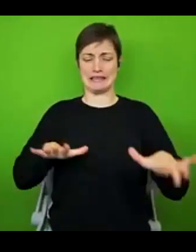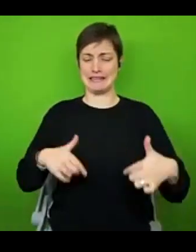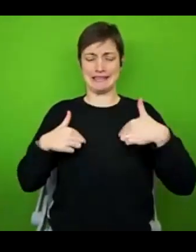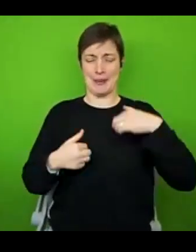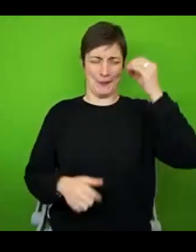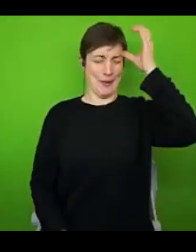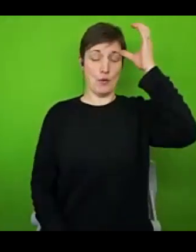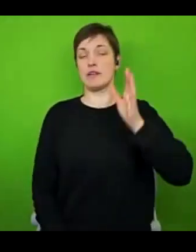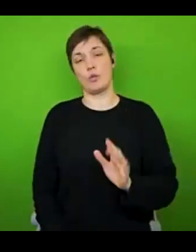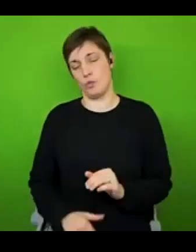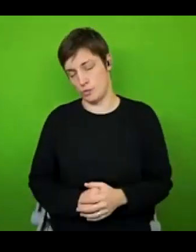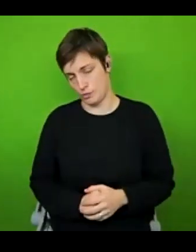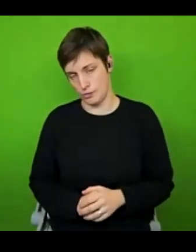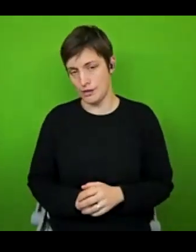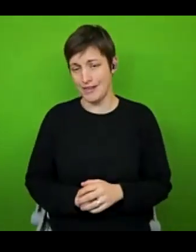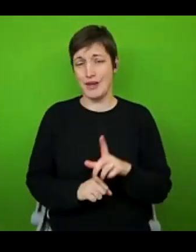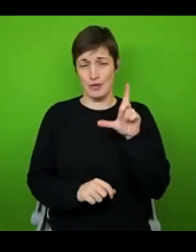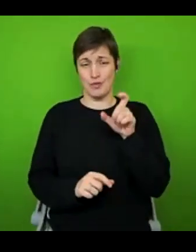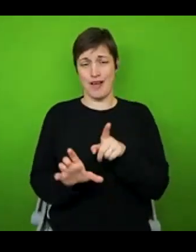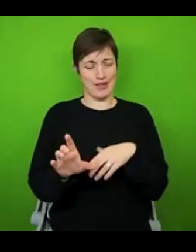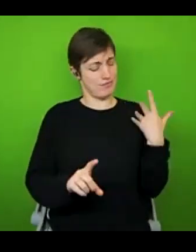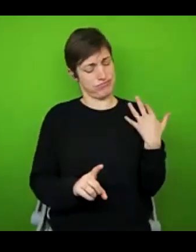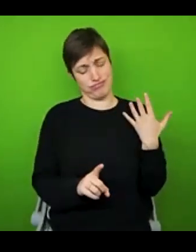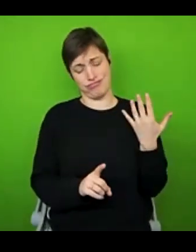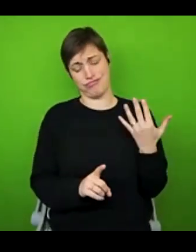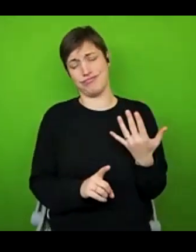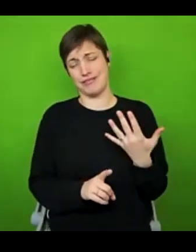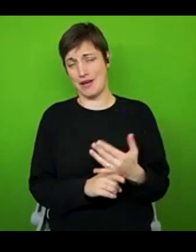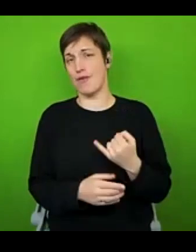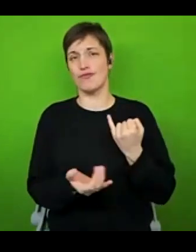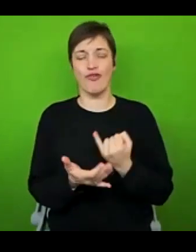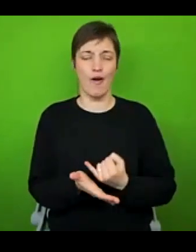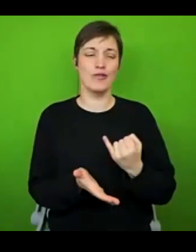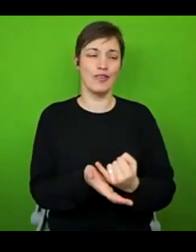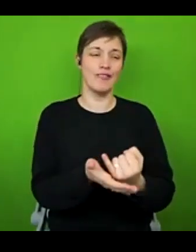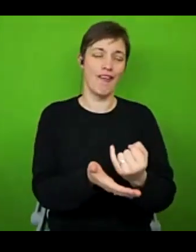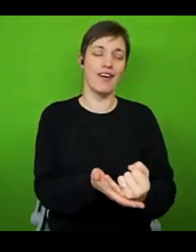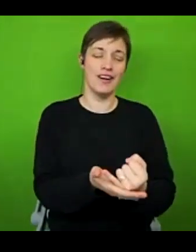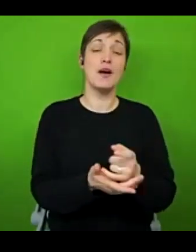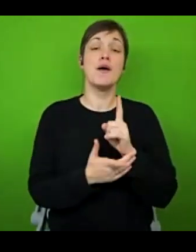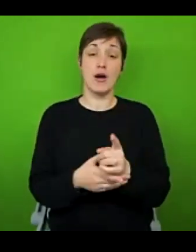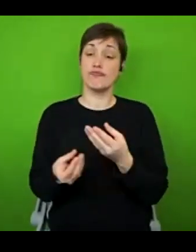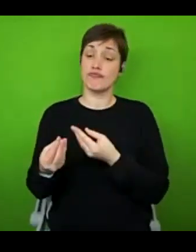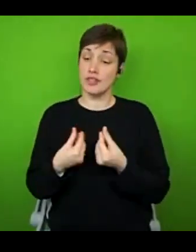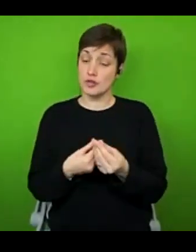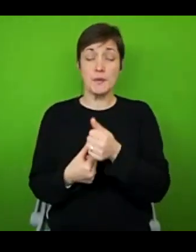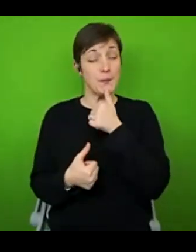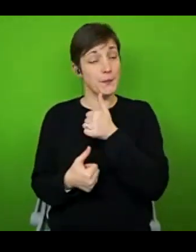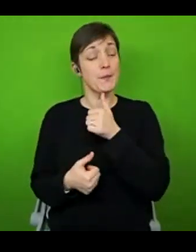12 years in, there are still so many times where I managed to get it wrong. But there are a few good resources I've found over the years, and I will share some helpful links